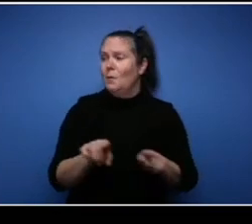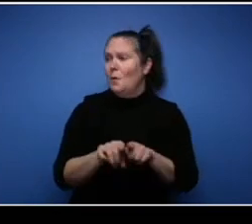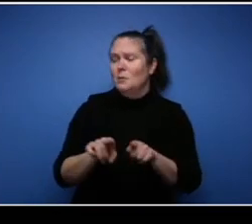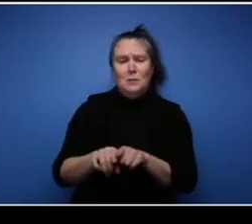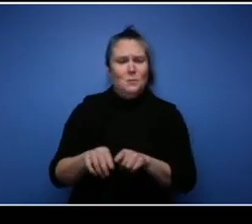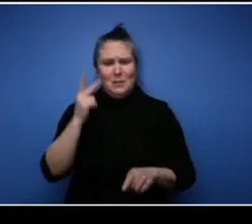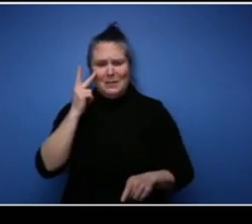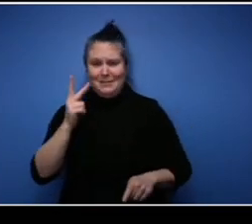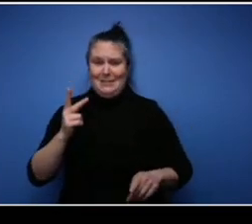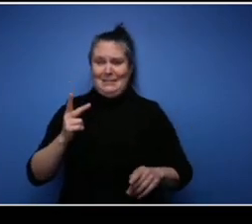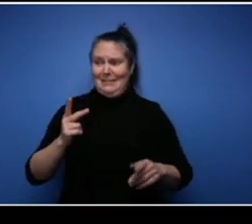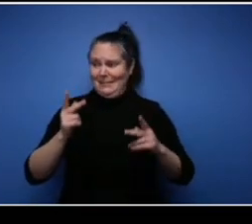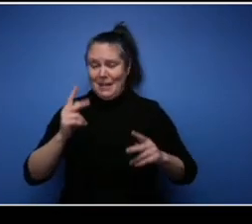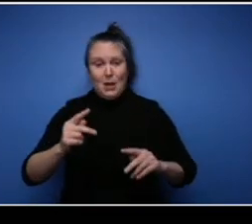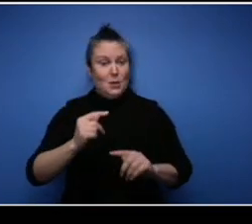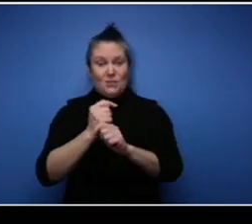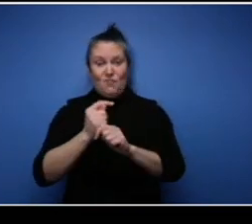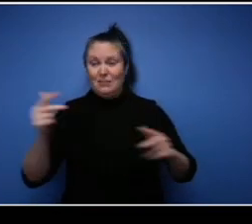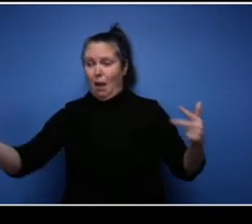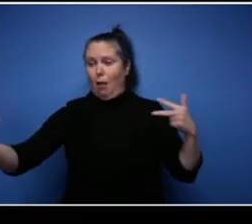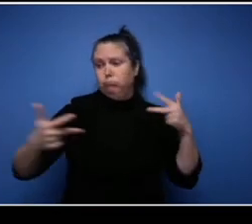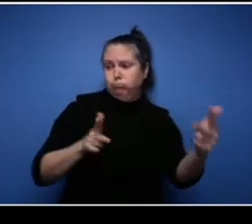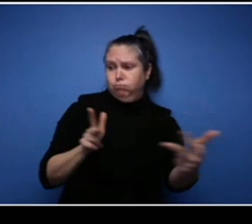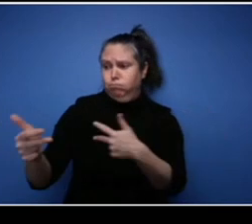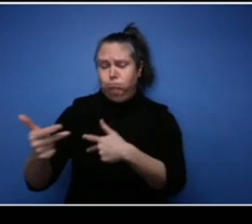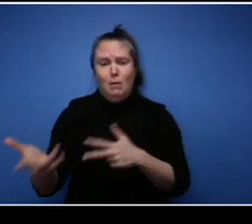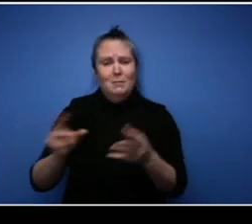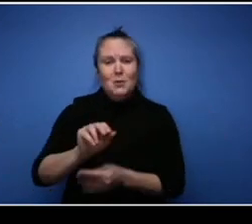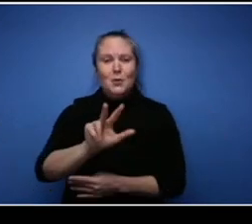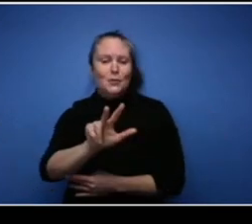road we've got great advertising on. We have 35 vehicles that says Carvery's on the side